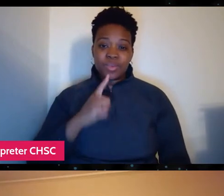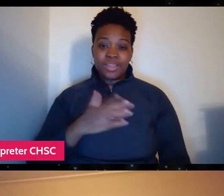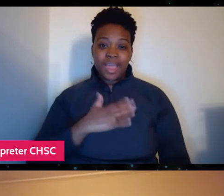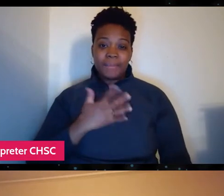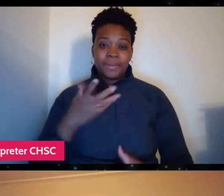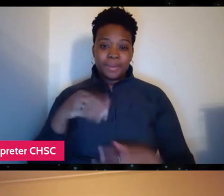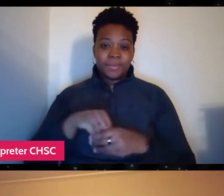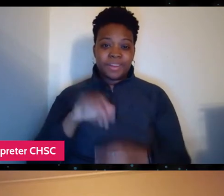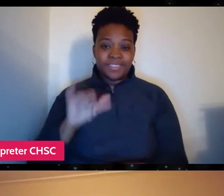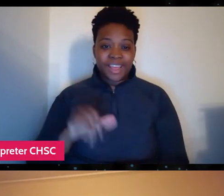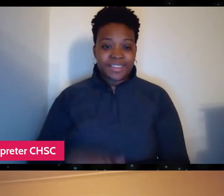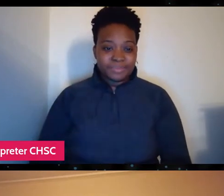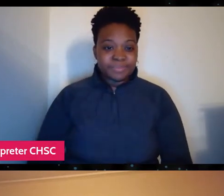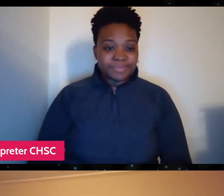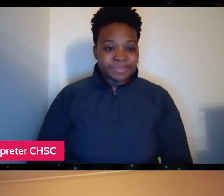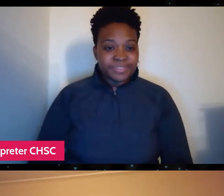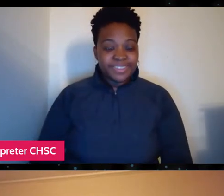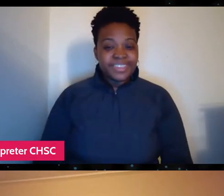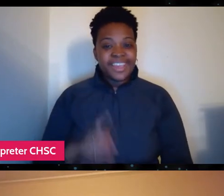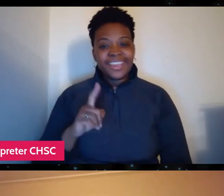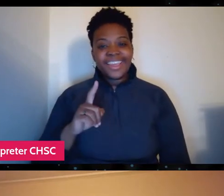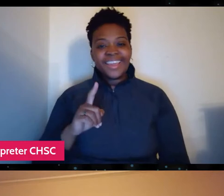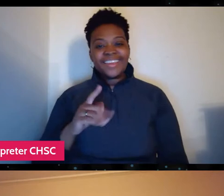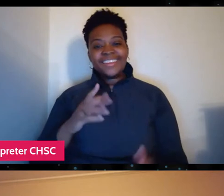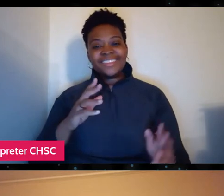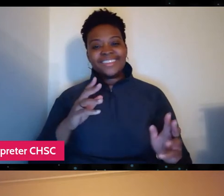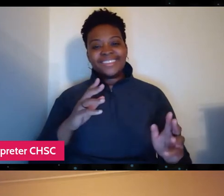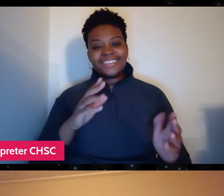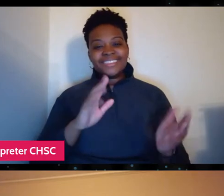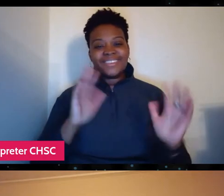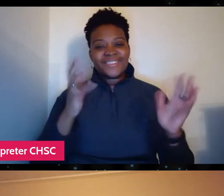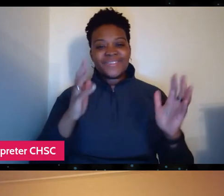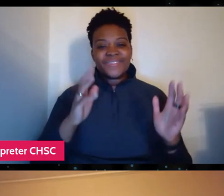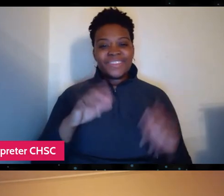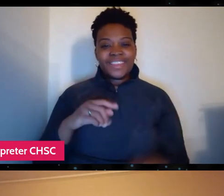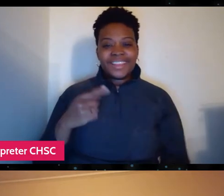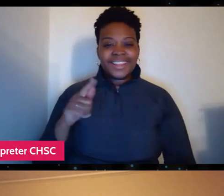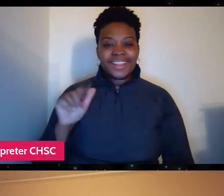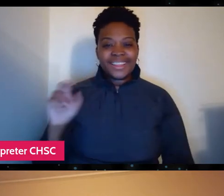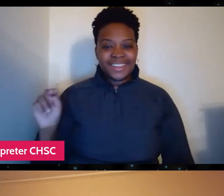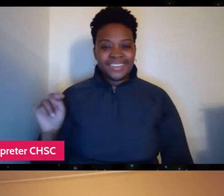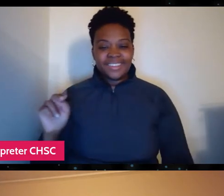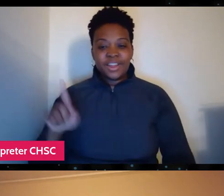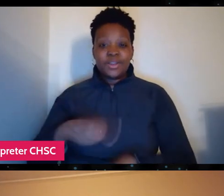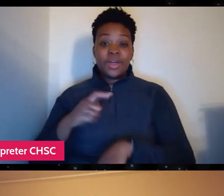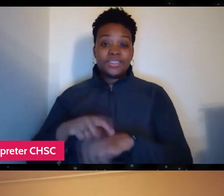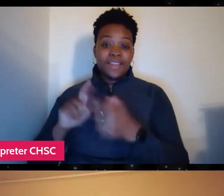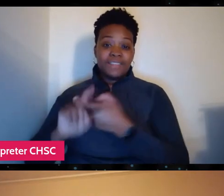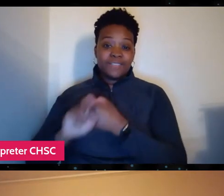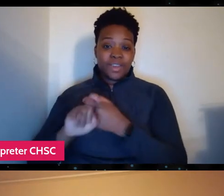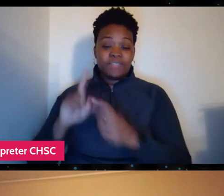Yeah, shout out to Doug Blush. He's a long time CIFF friend, for sure. So if you haven't yet voted for this film,